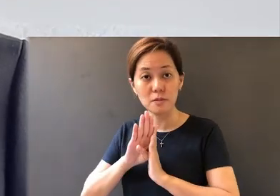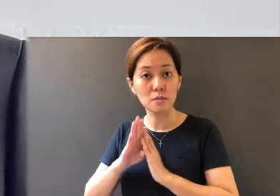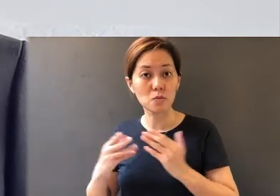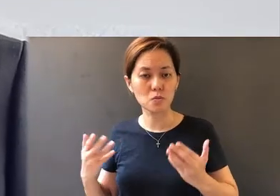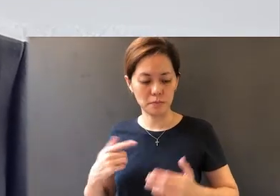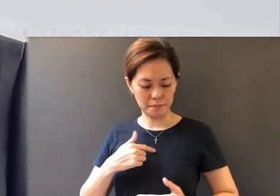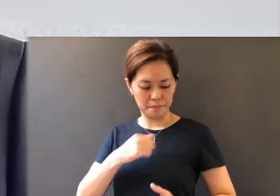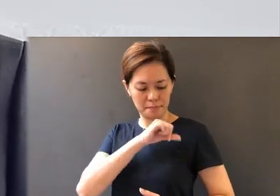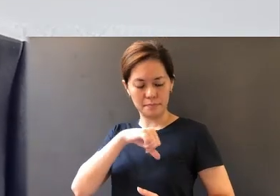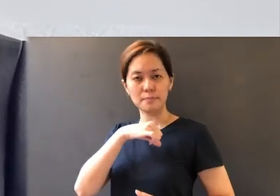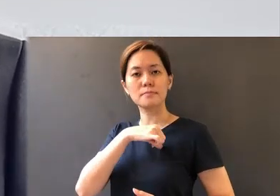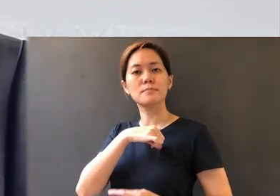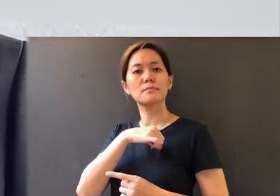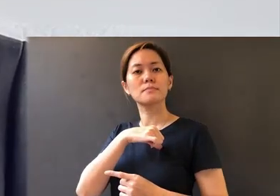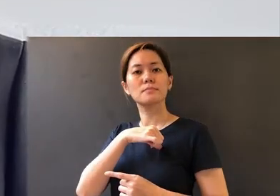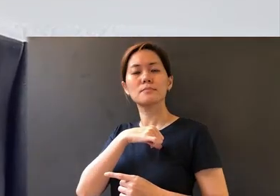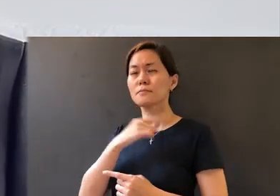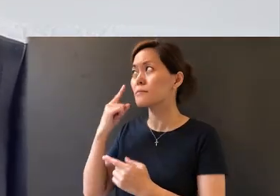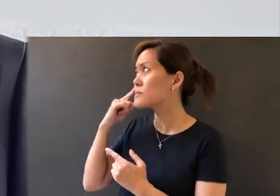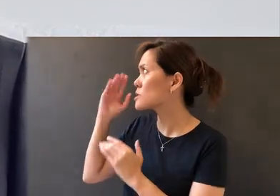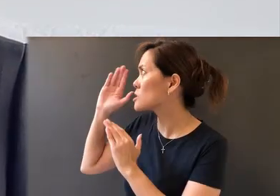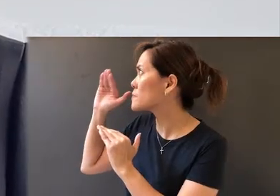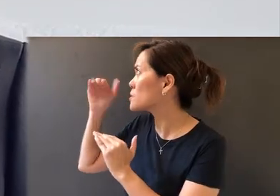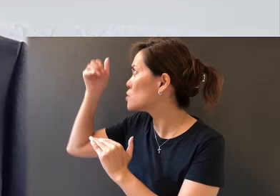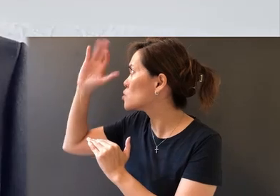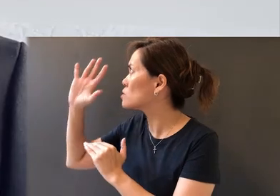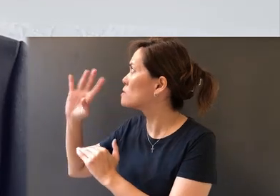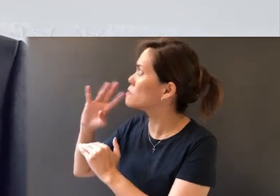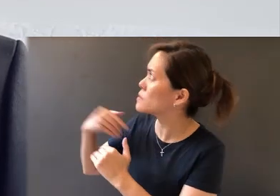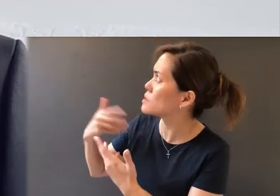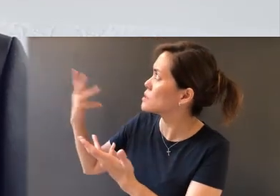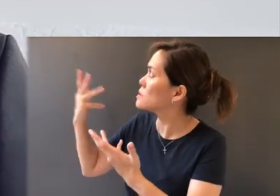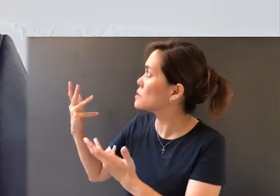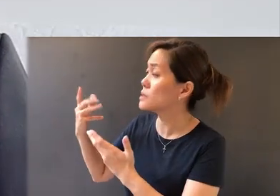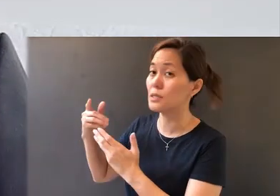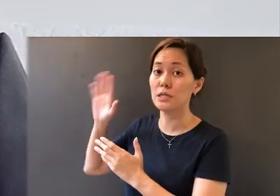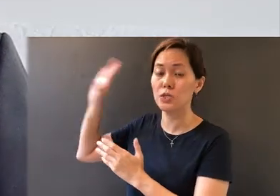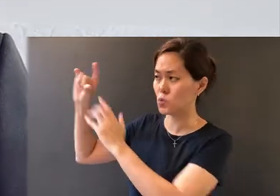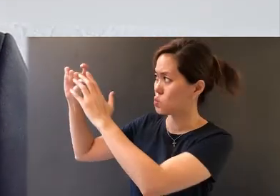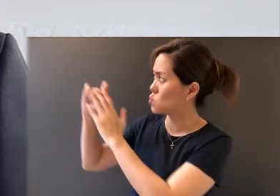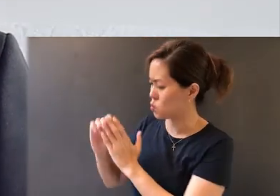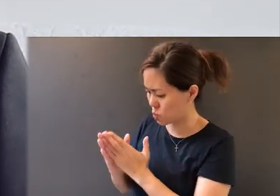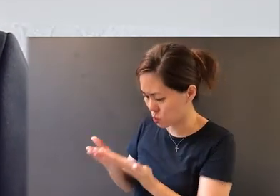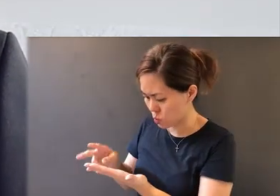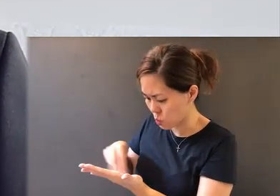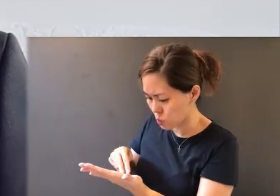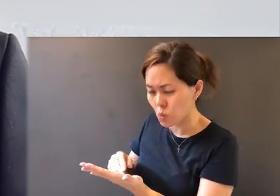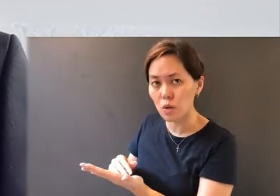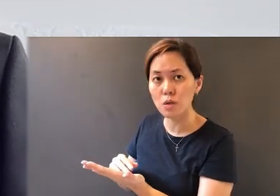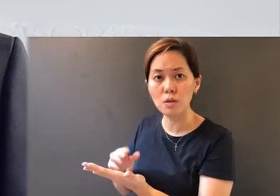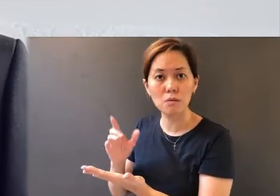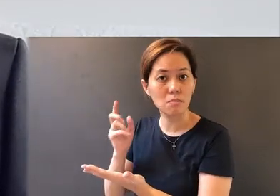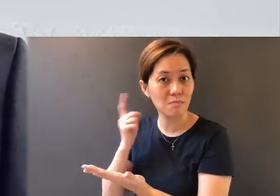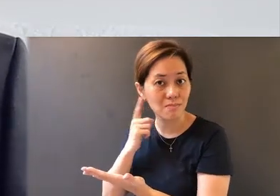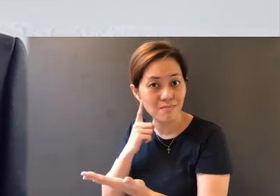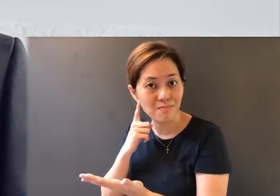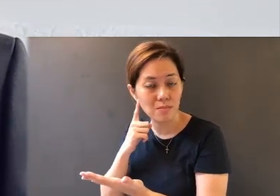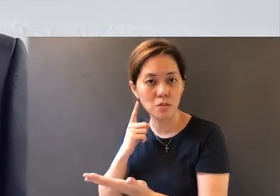an attitude expecting God to speak through His Word, so when we do our daily